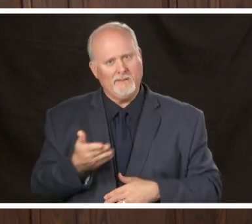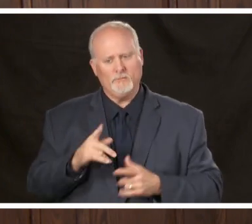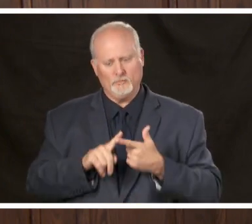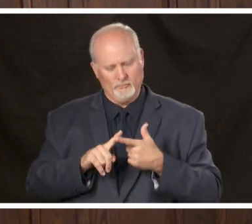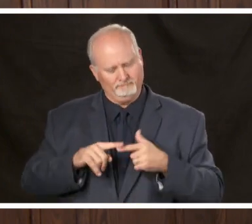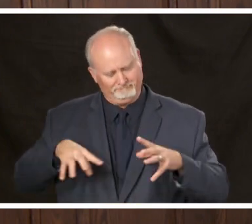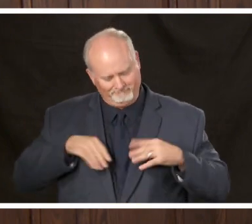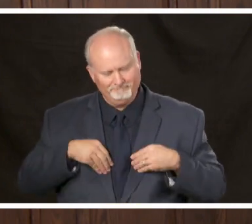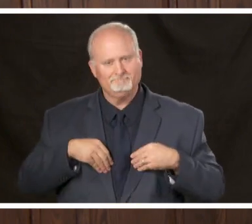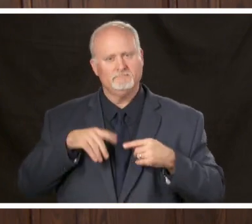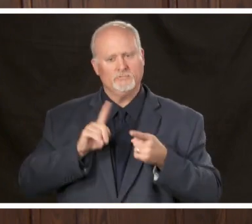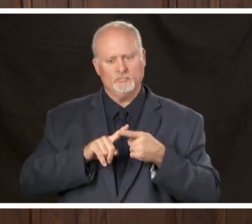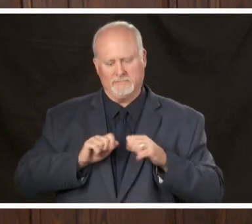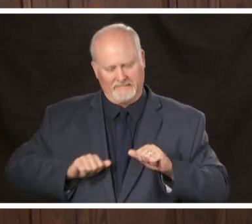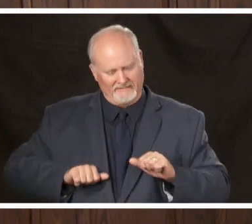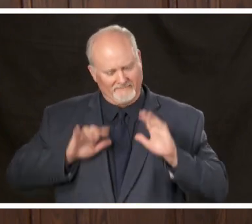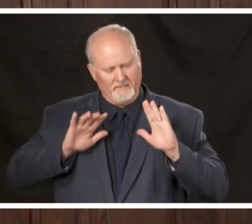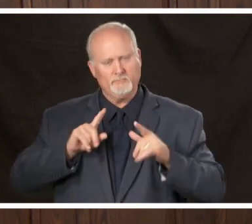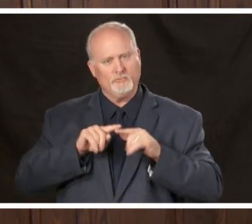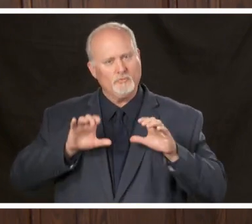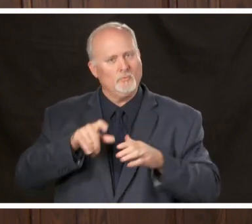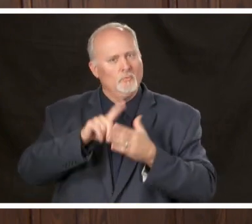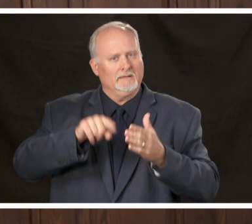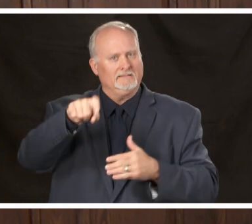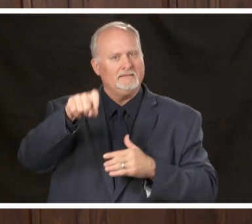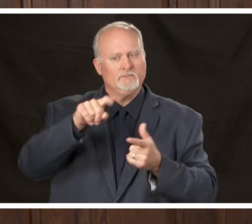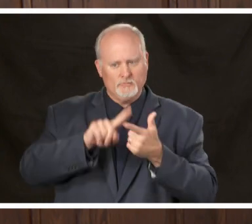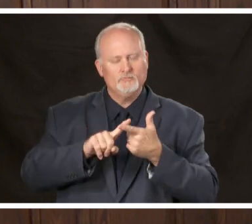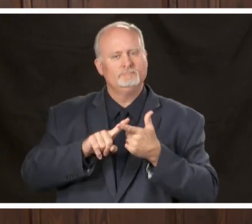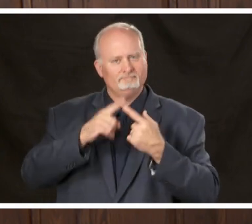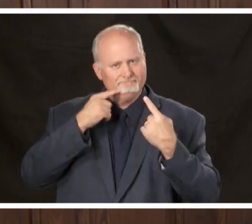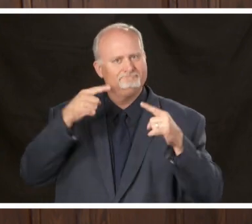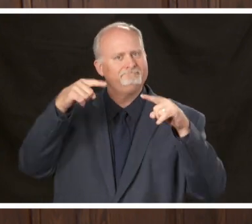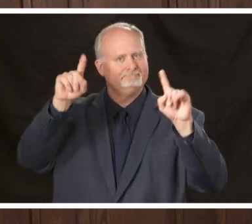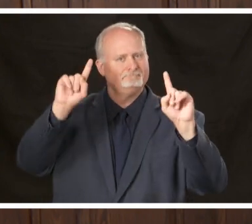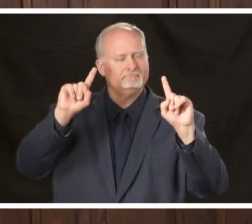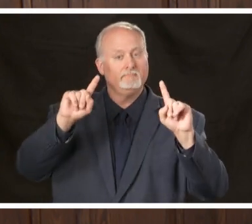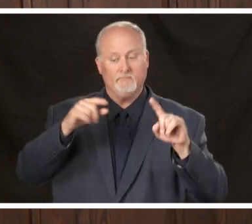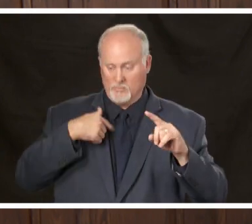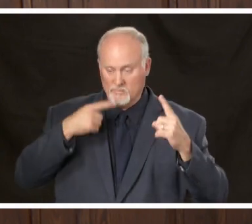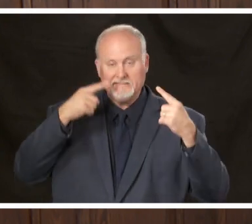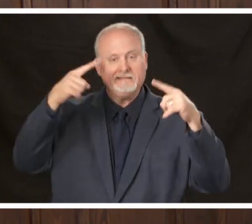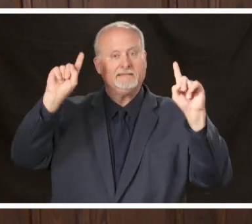to sacrifice to do what needs to be done to meet that mission so we did it the